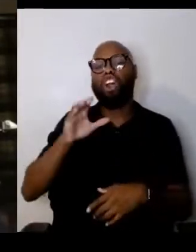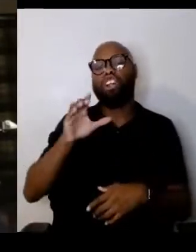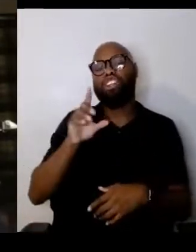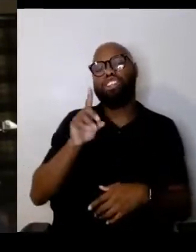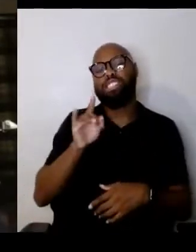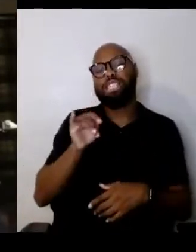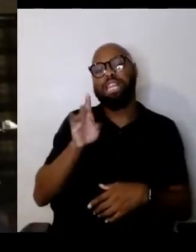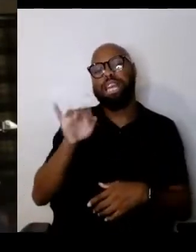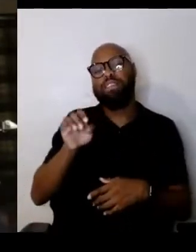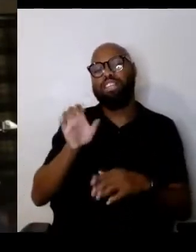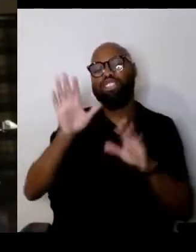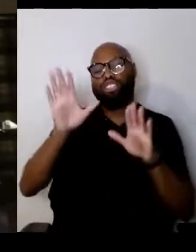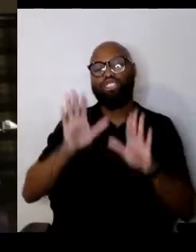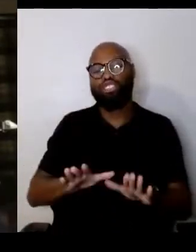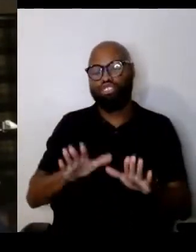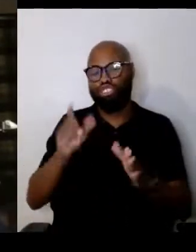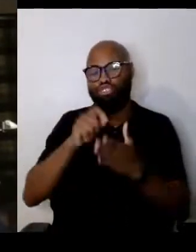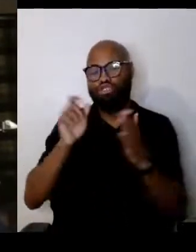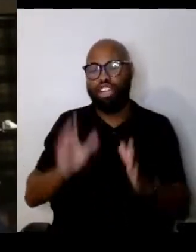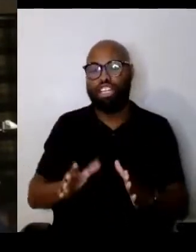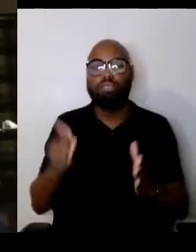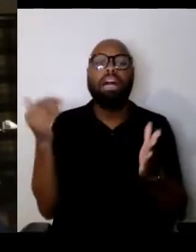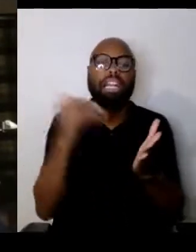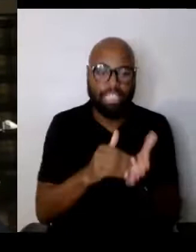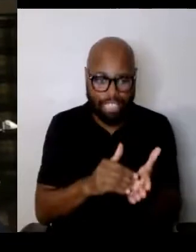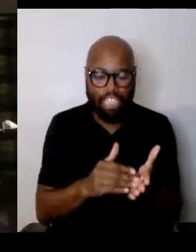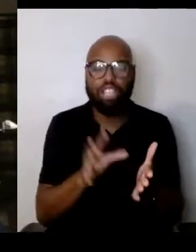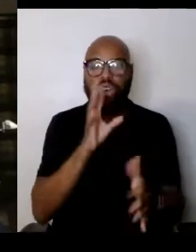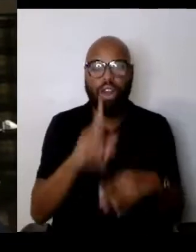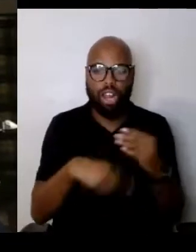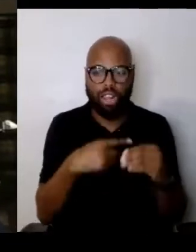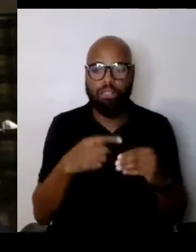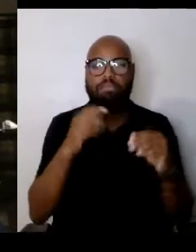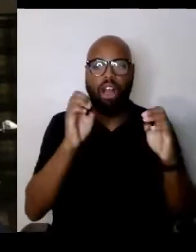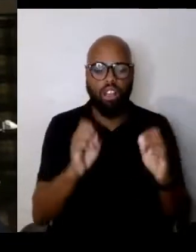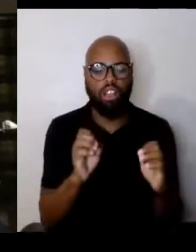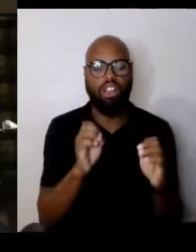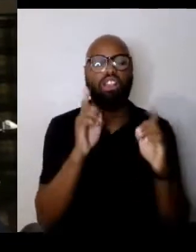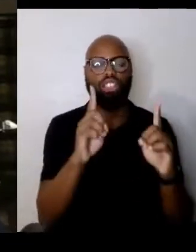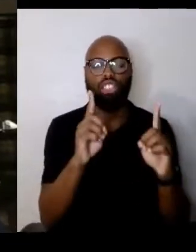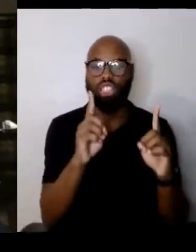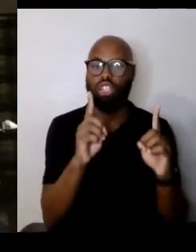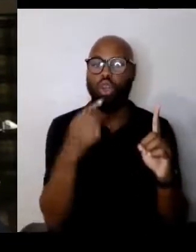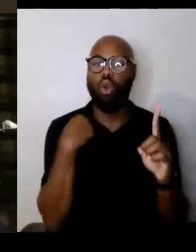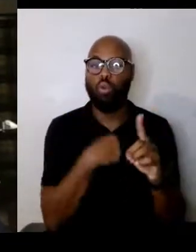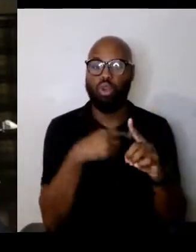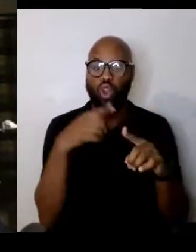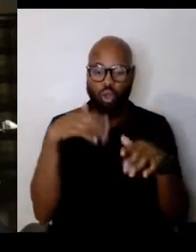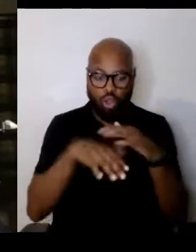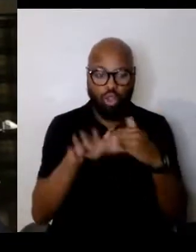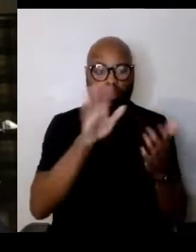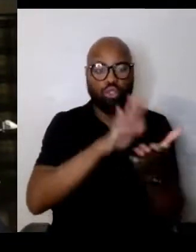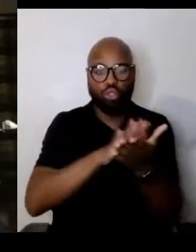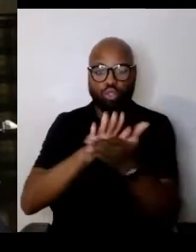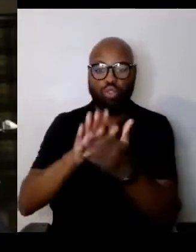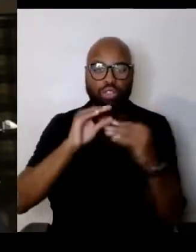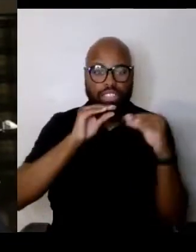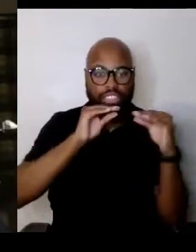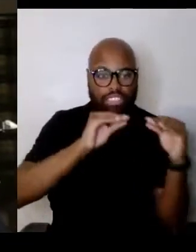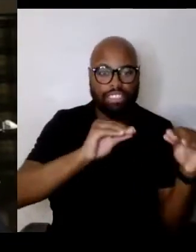talking about education. Going, we go to schools. We teach kids because kids learn